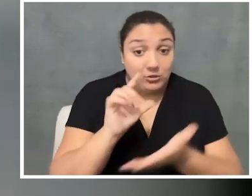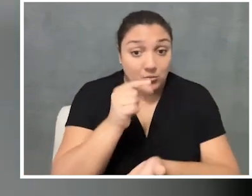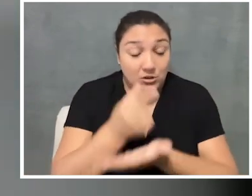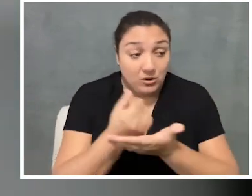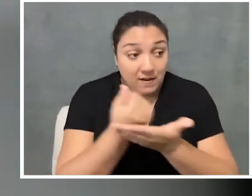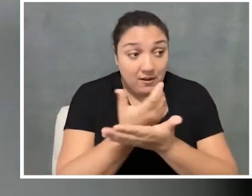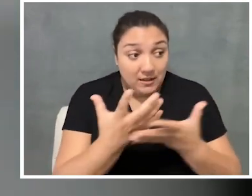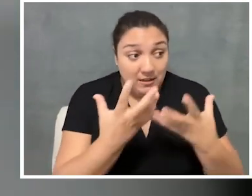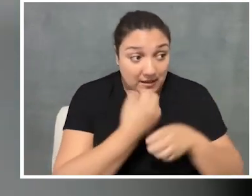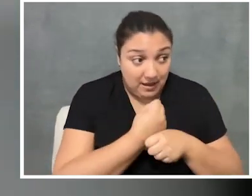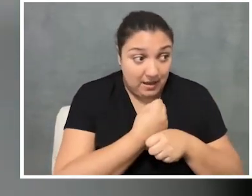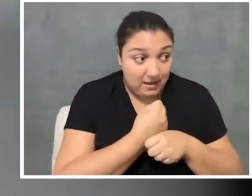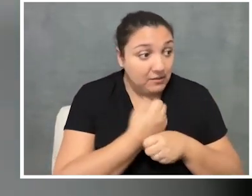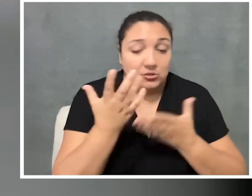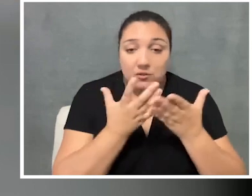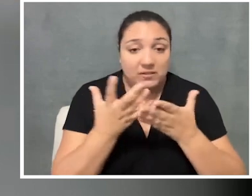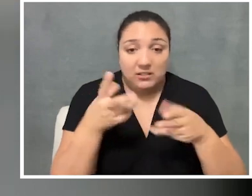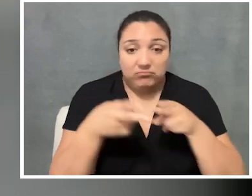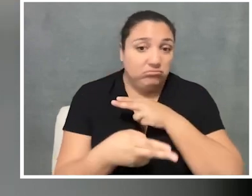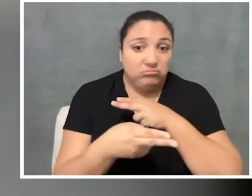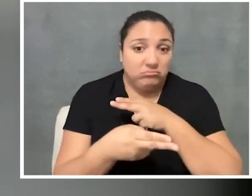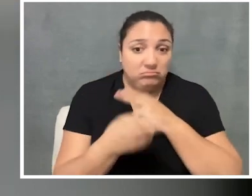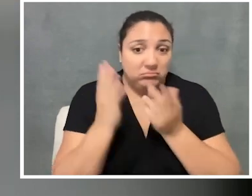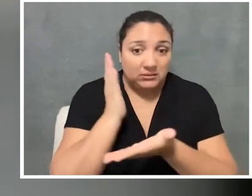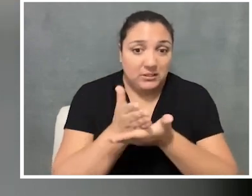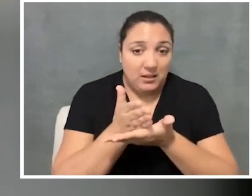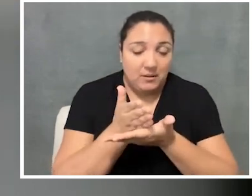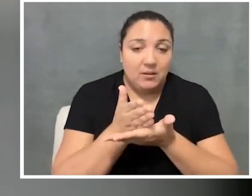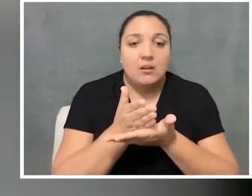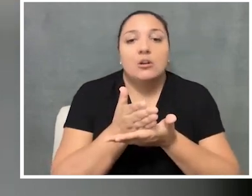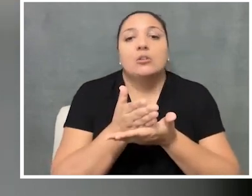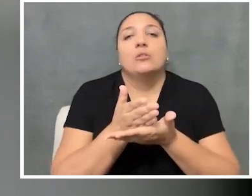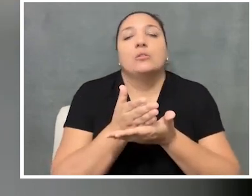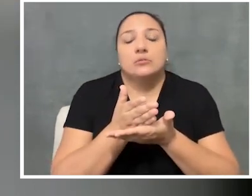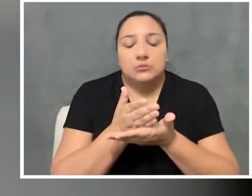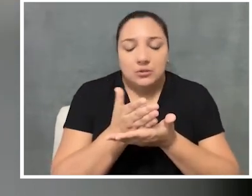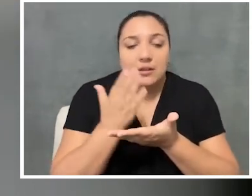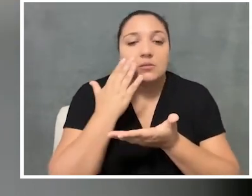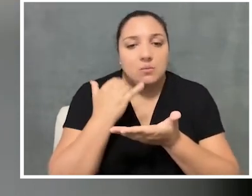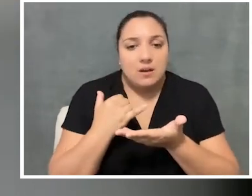all of the services they receive just stop. And that's the services cliff that we're talking about.